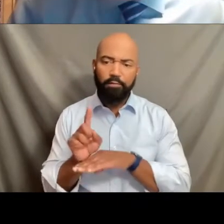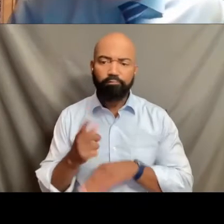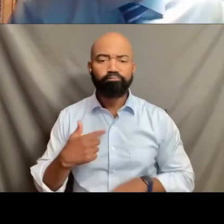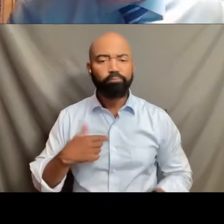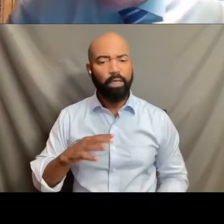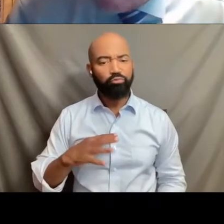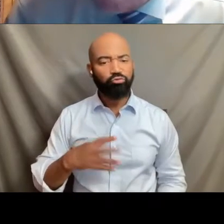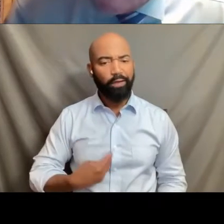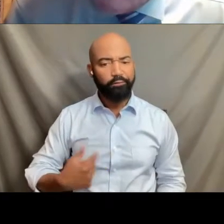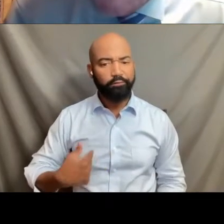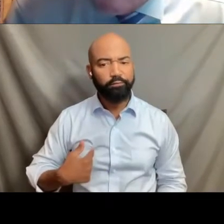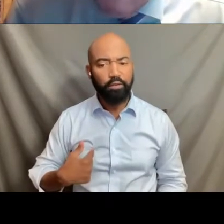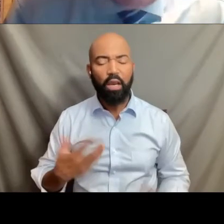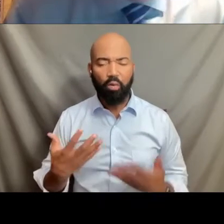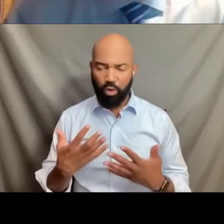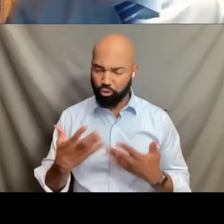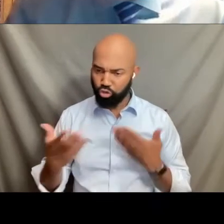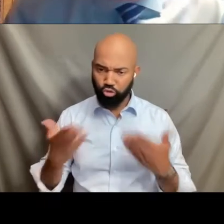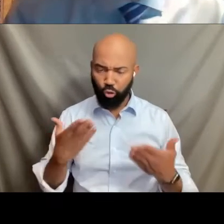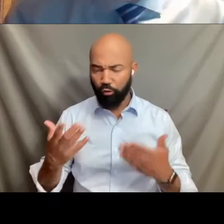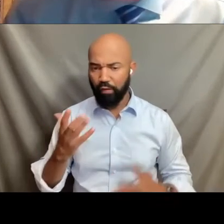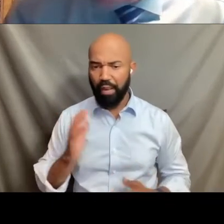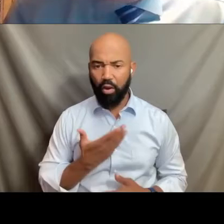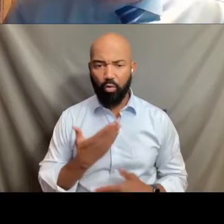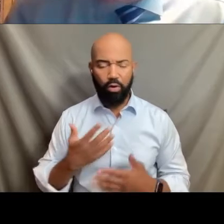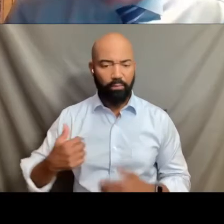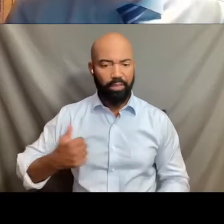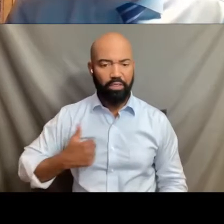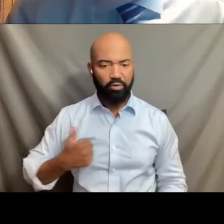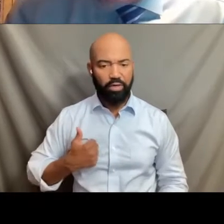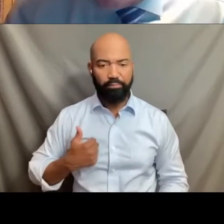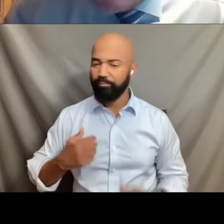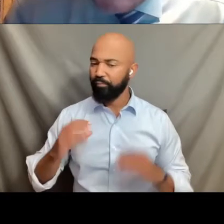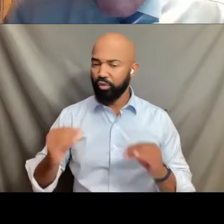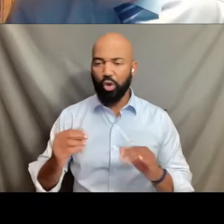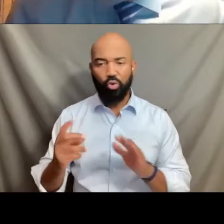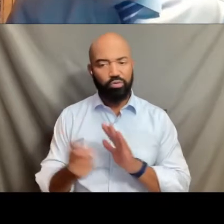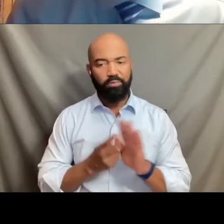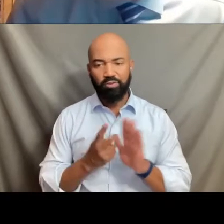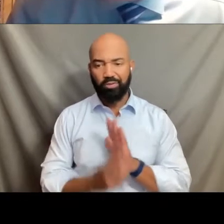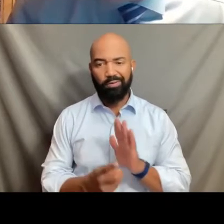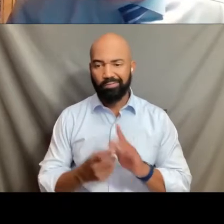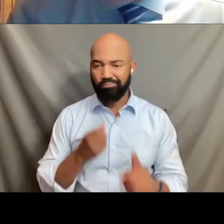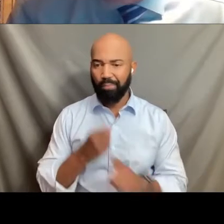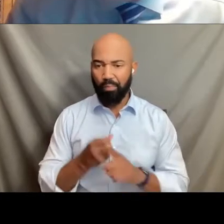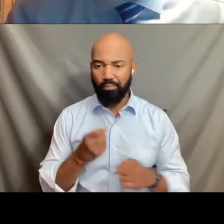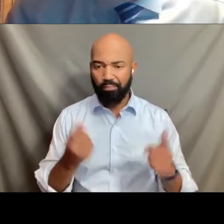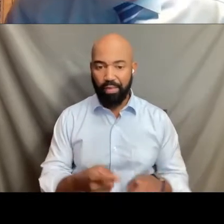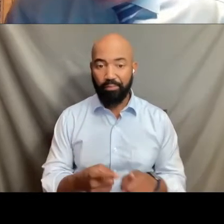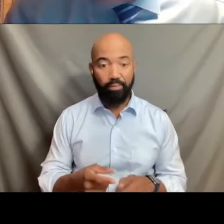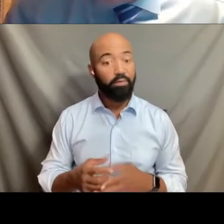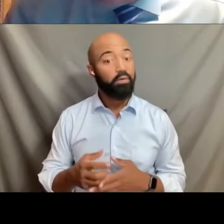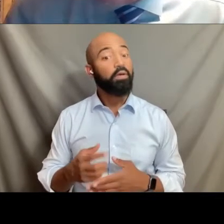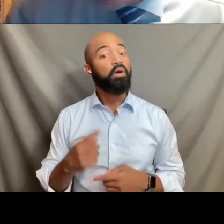and I want to serve in the military. There will be no discrimination when it comes to enlistment. No discrimination when it comes to advancement